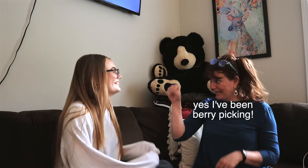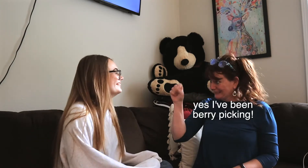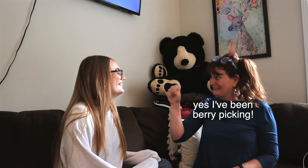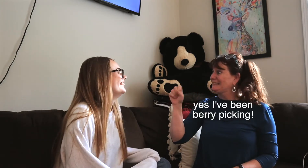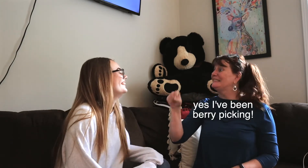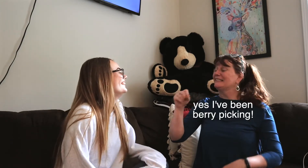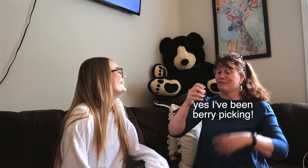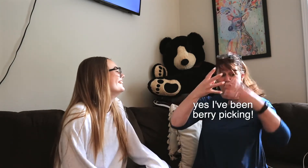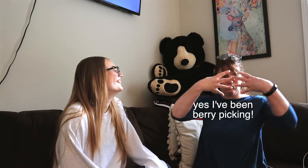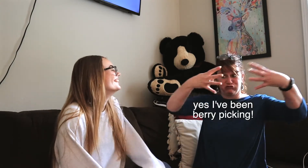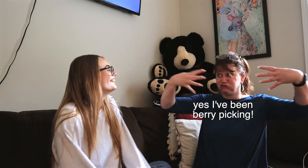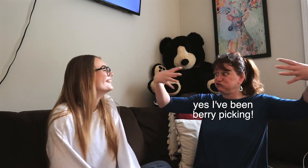*laughs*